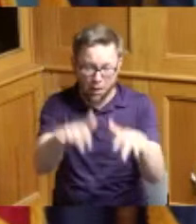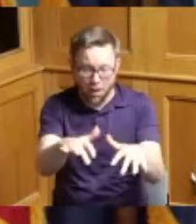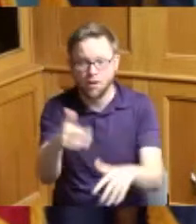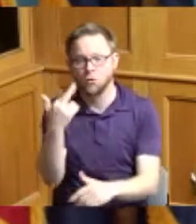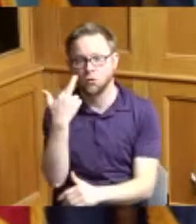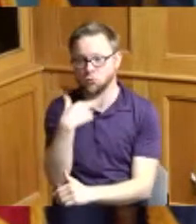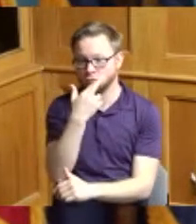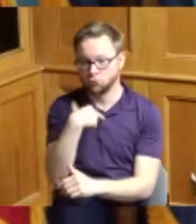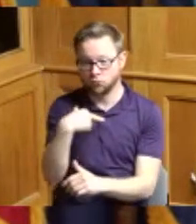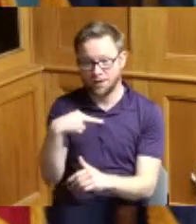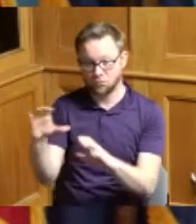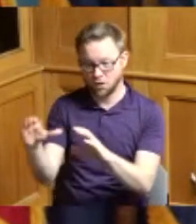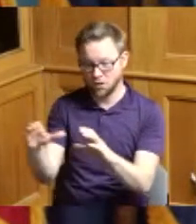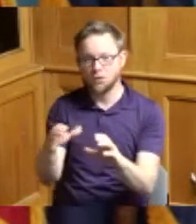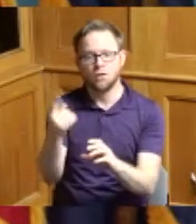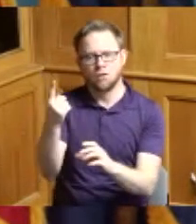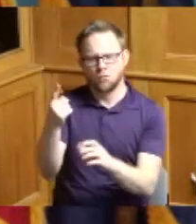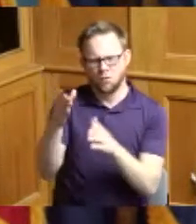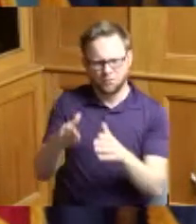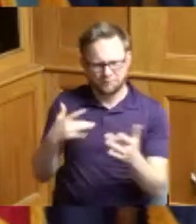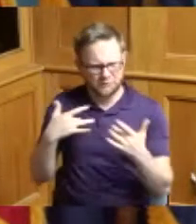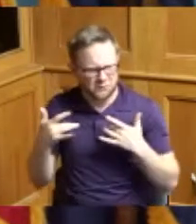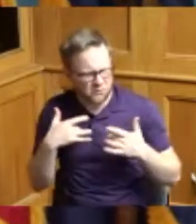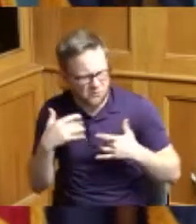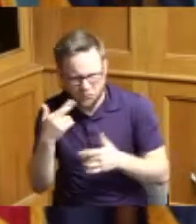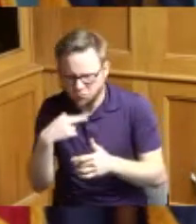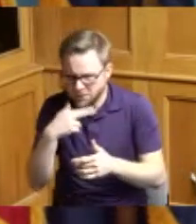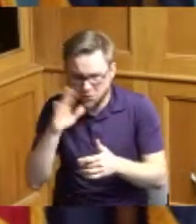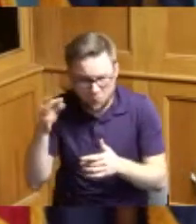people that was concerned about what is it going to do for the restaurant I saw a tweet from that